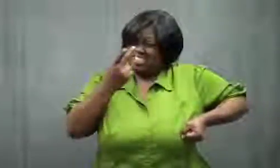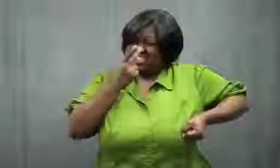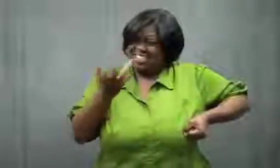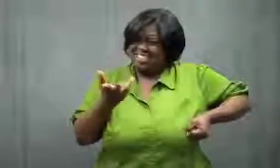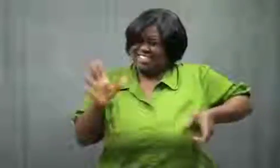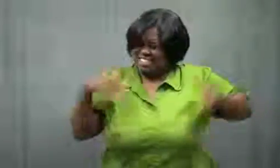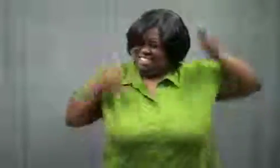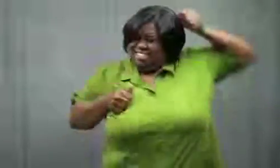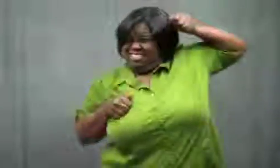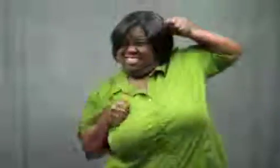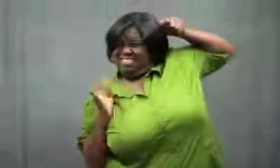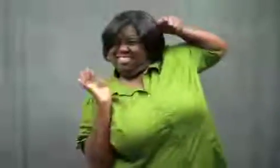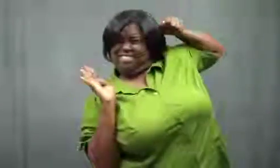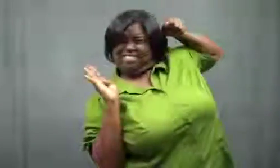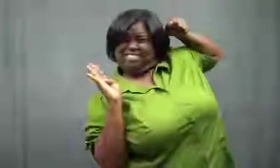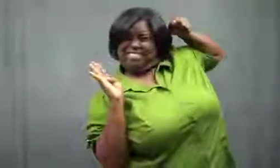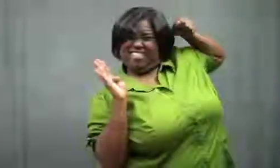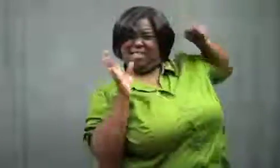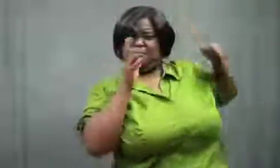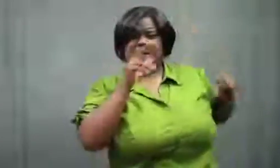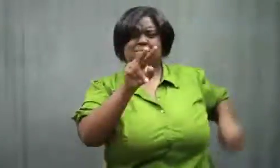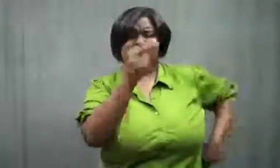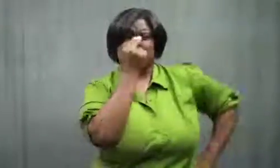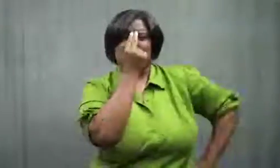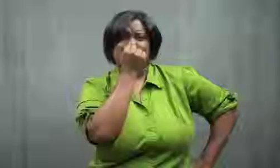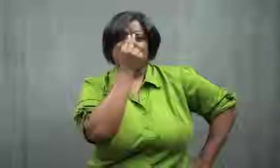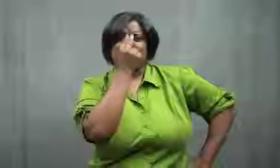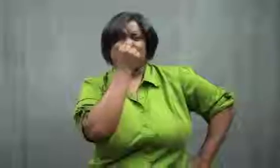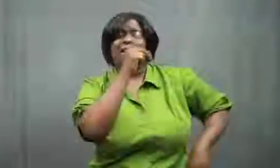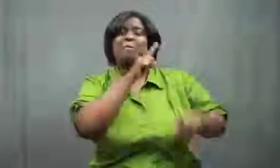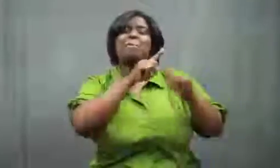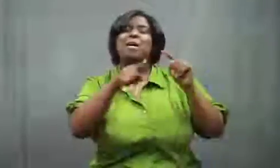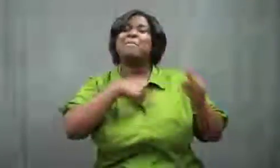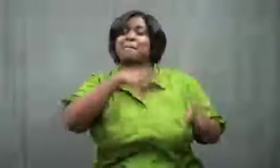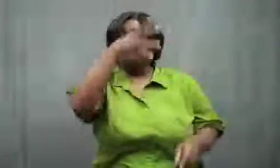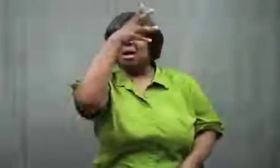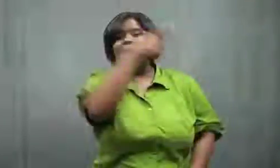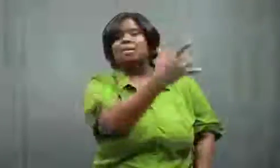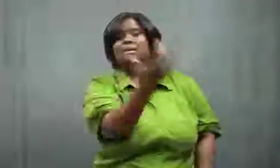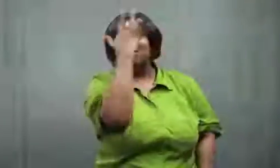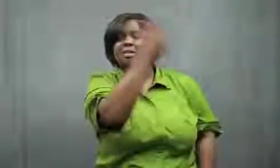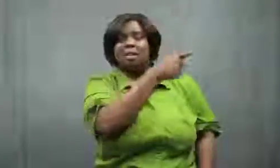I acted like I couldn't even get my arm in the top.